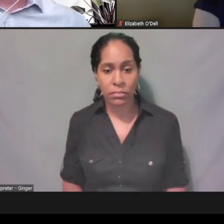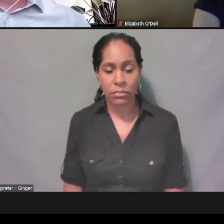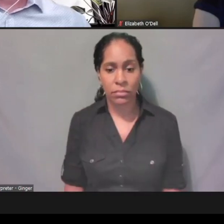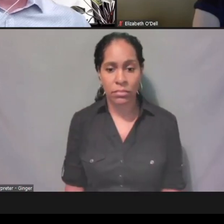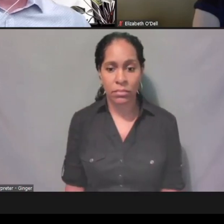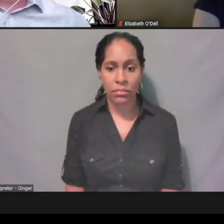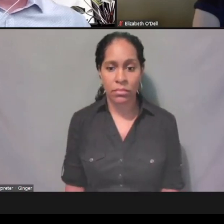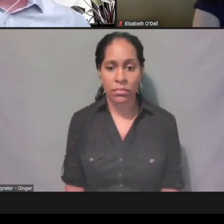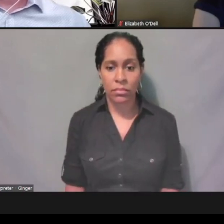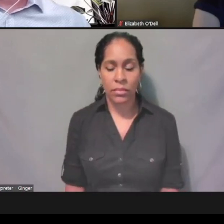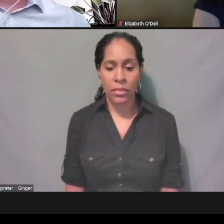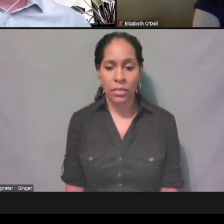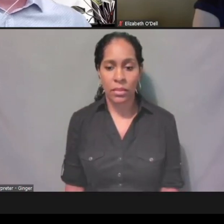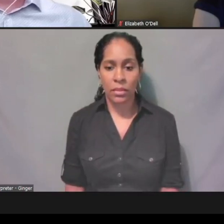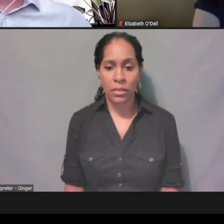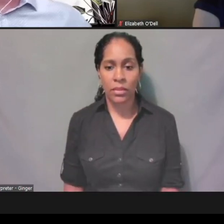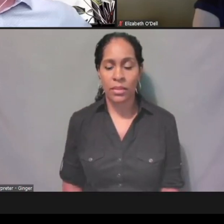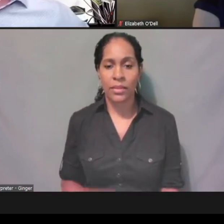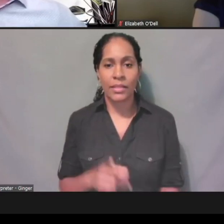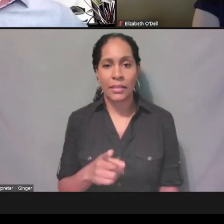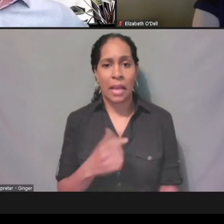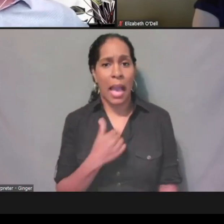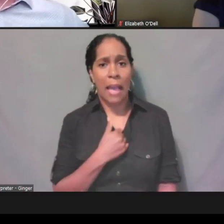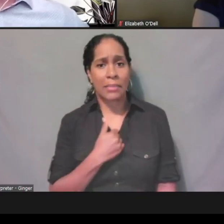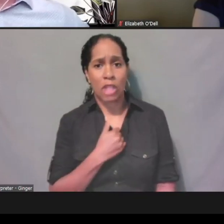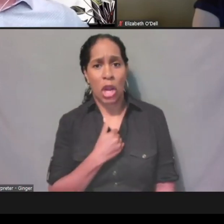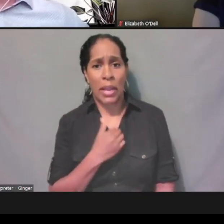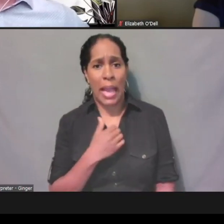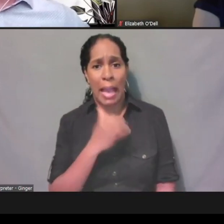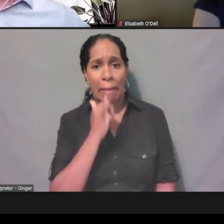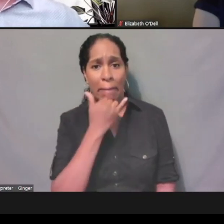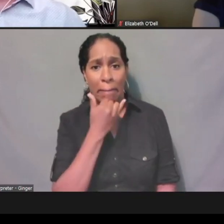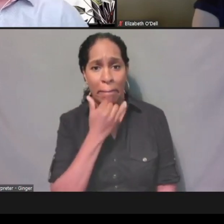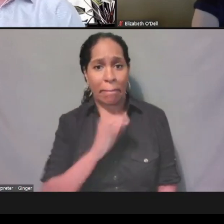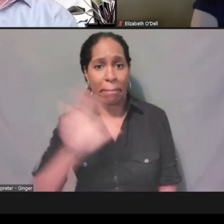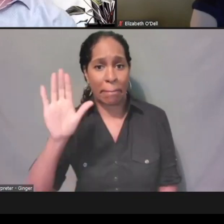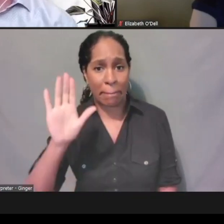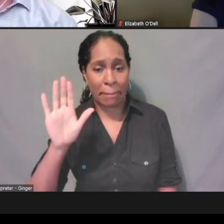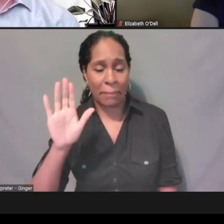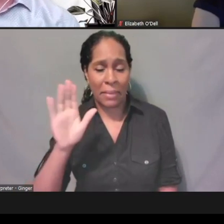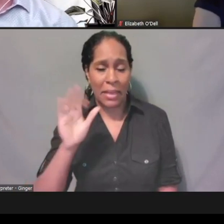[Betty] I'm sorry, it must have accidentally hit it. I did not have a question, thank you.